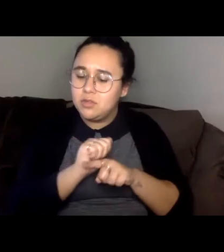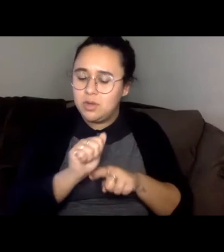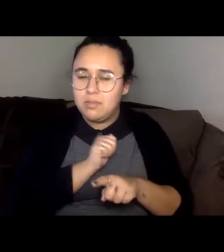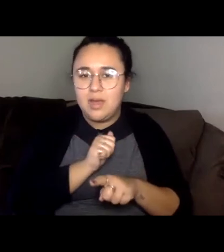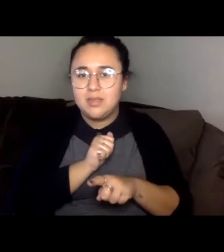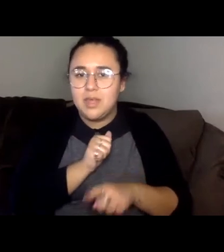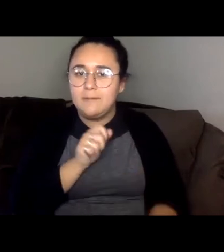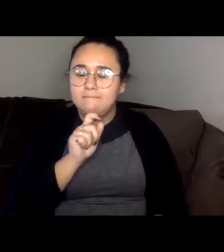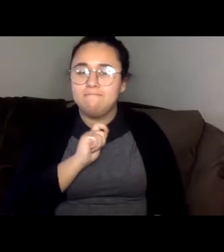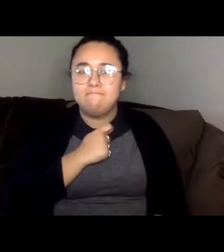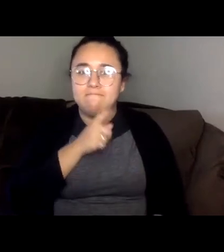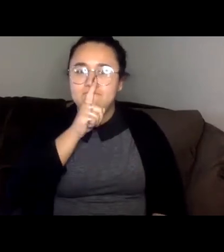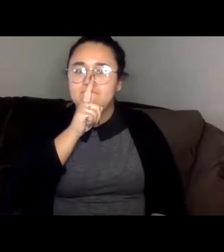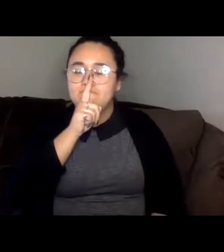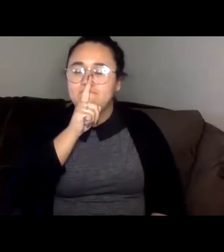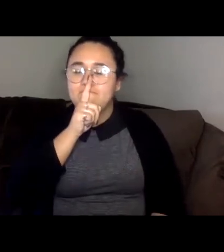Remember this when you return to Tufts.